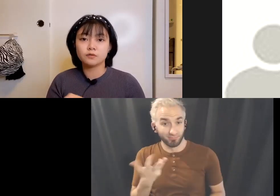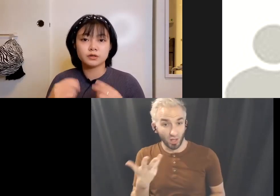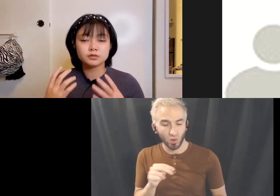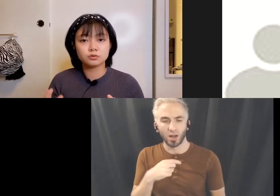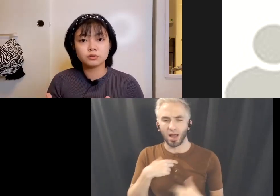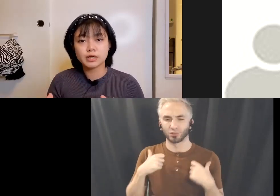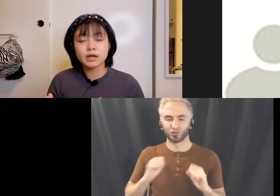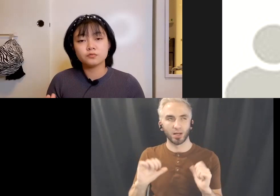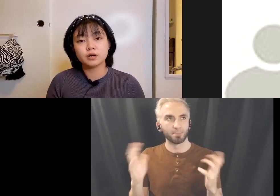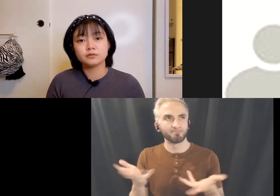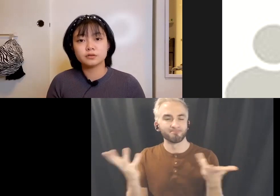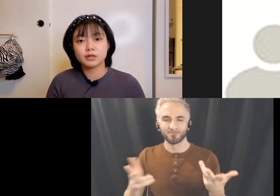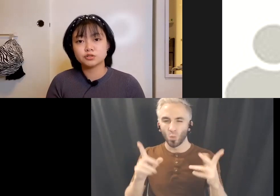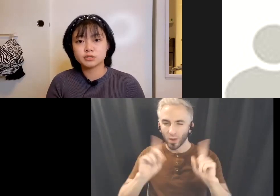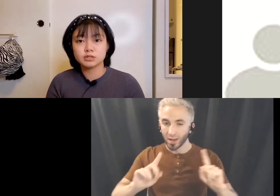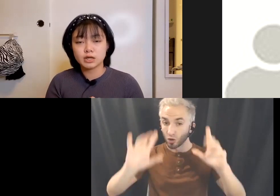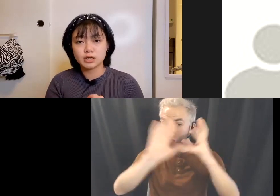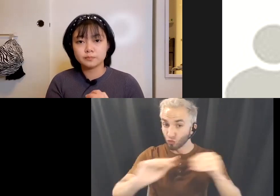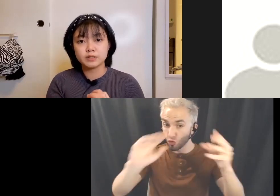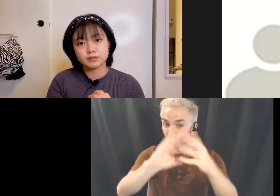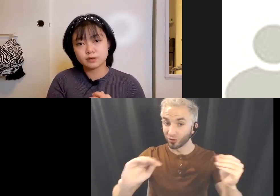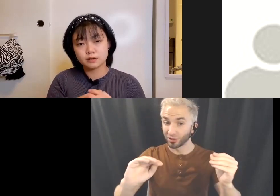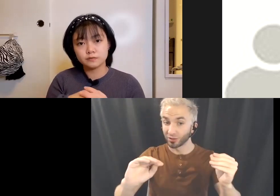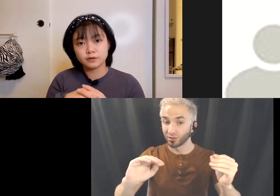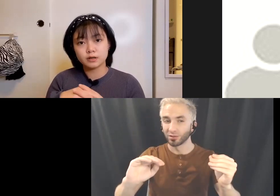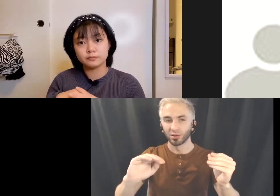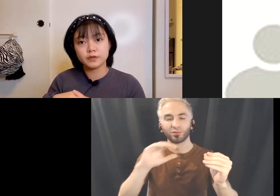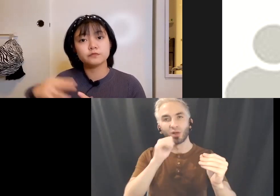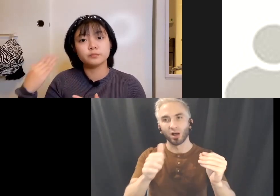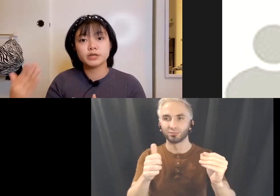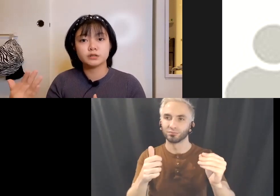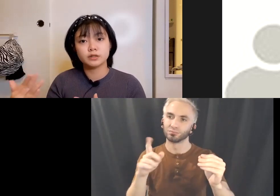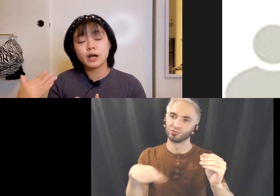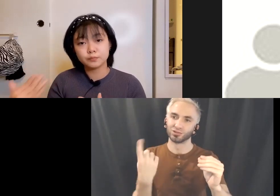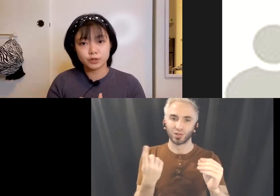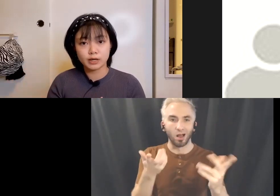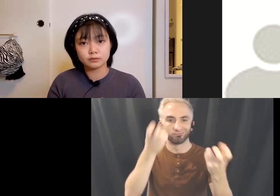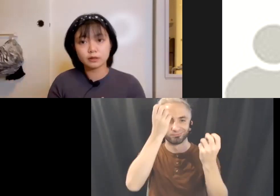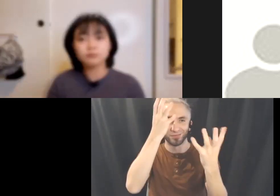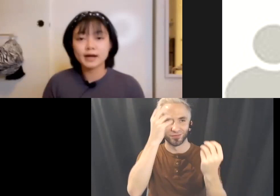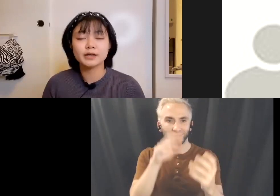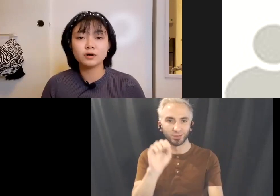more of a story, rather than just a piece of information that I'm putting out there.